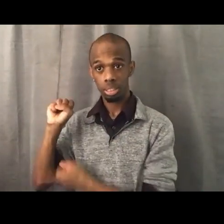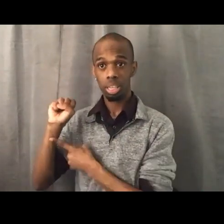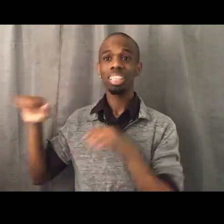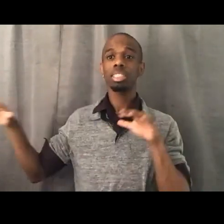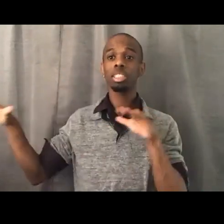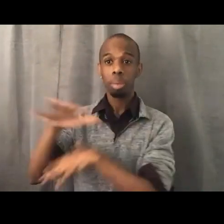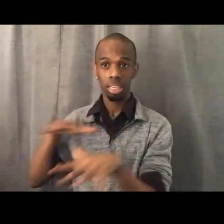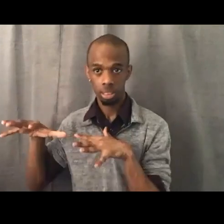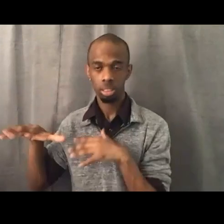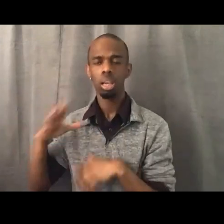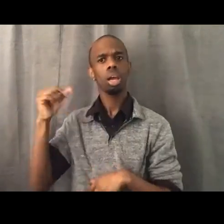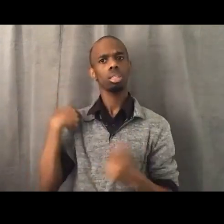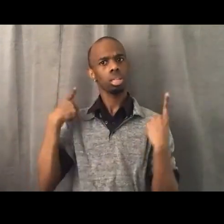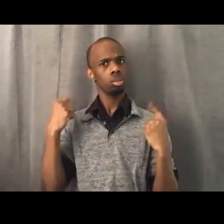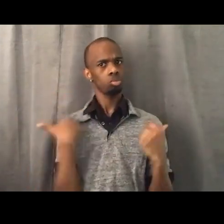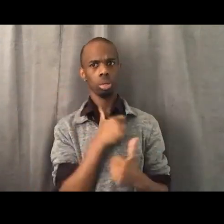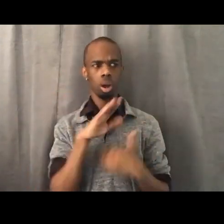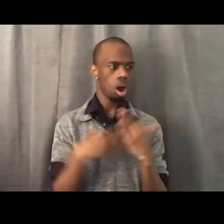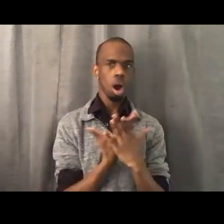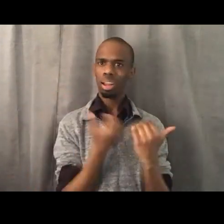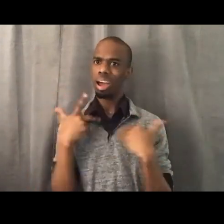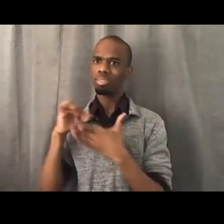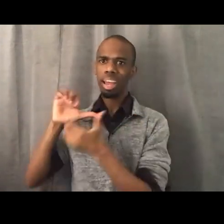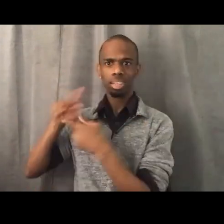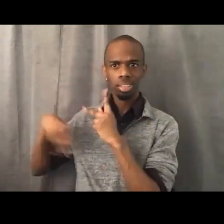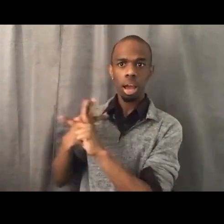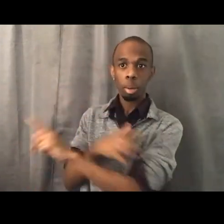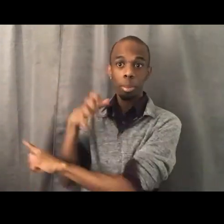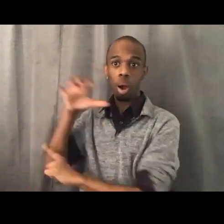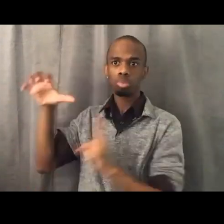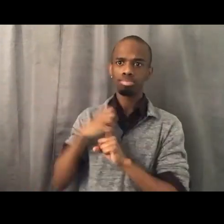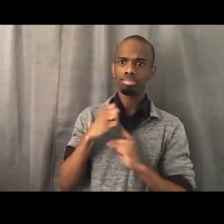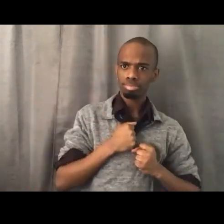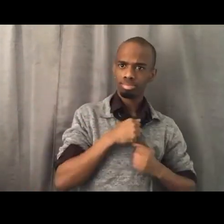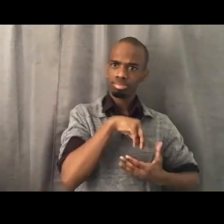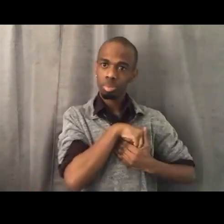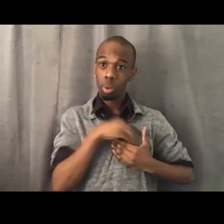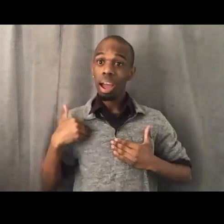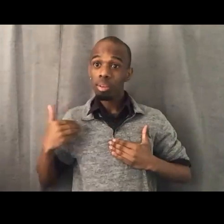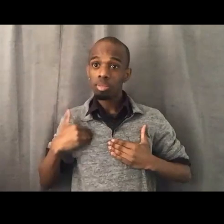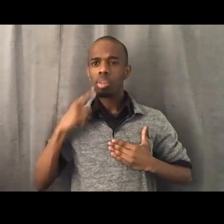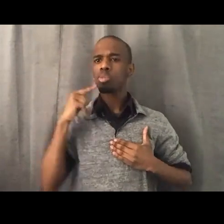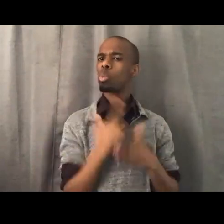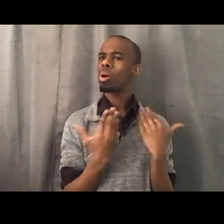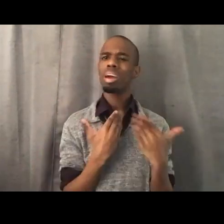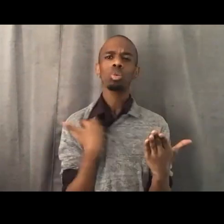where we can usher in our visions for the world in those spaces. So we all have space,